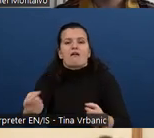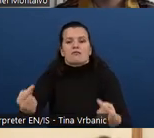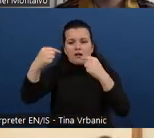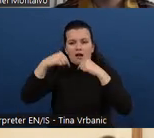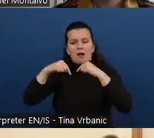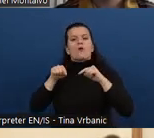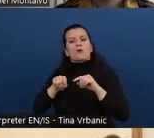courses.